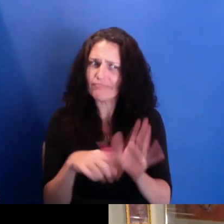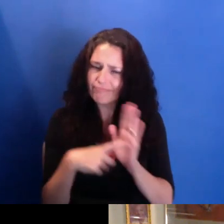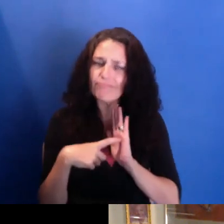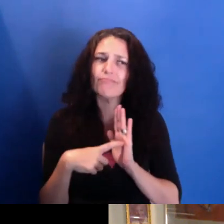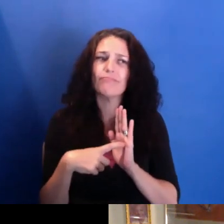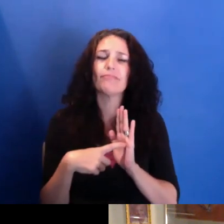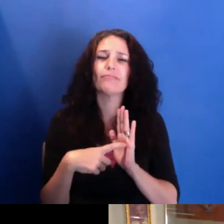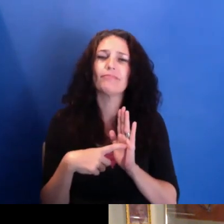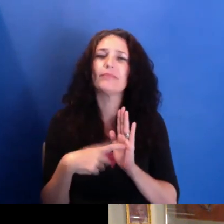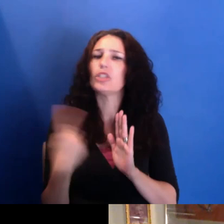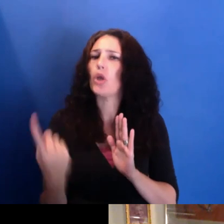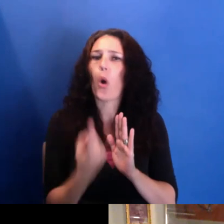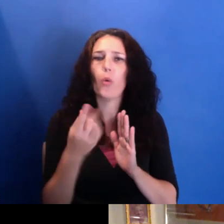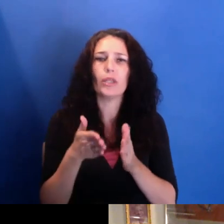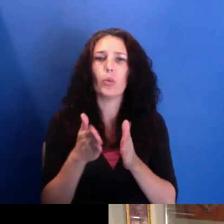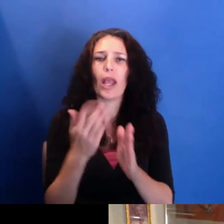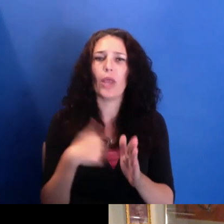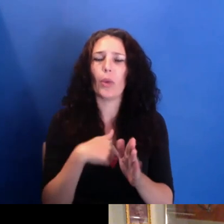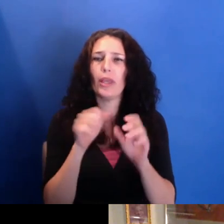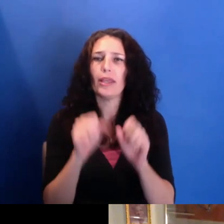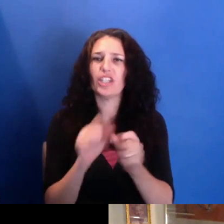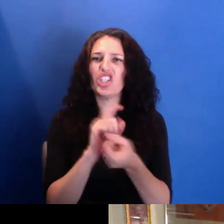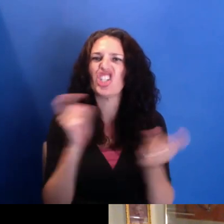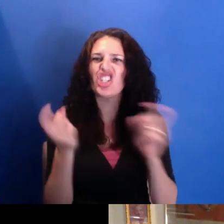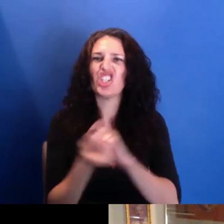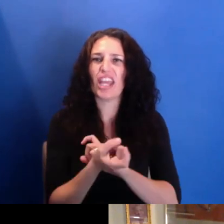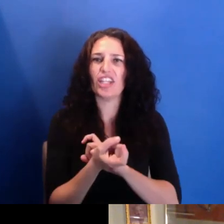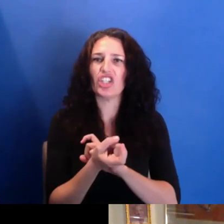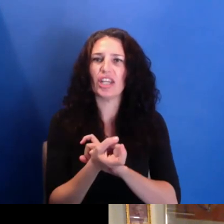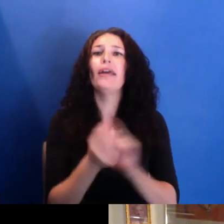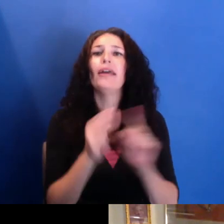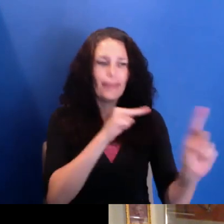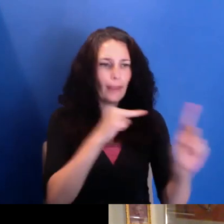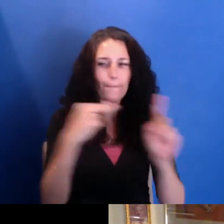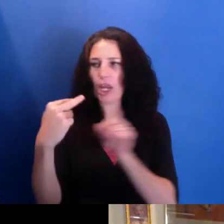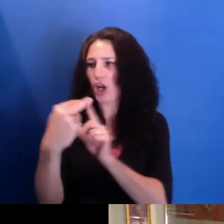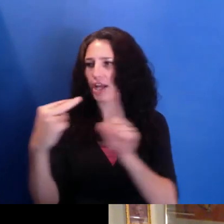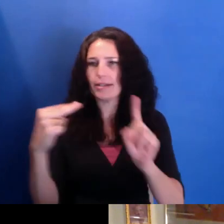it's the only way that we're going to kind of change the paradigm and really change the society is